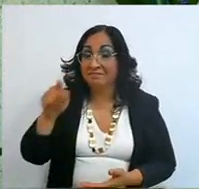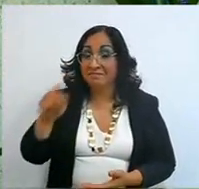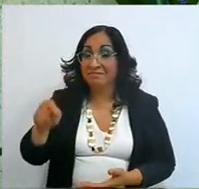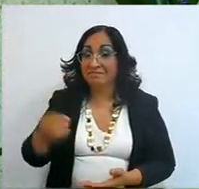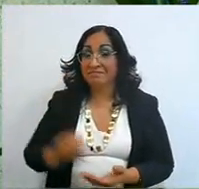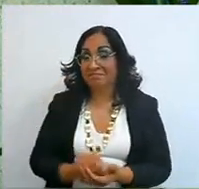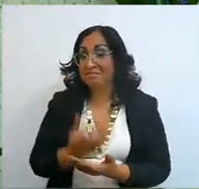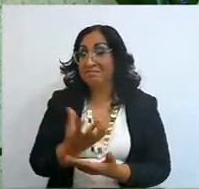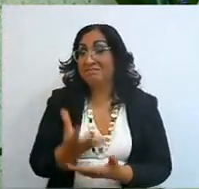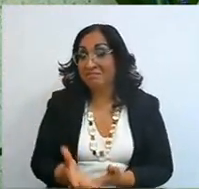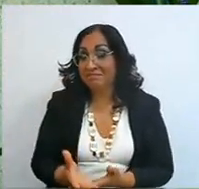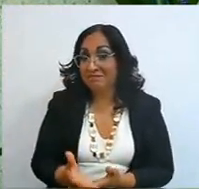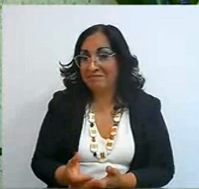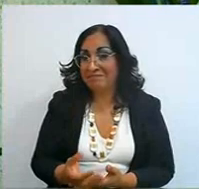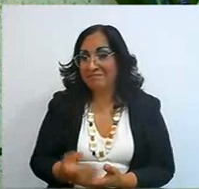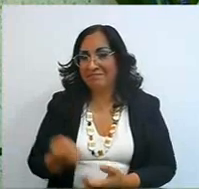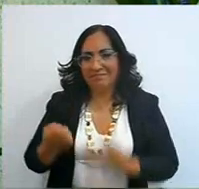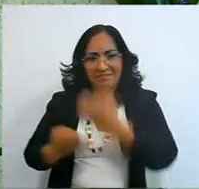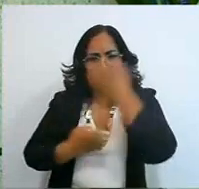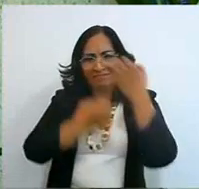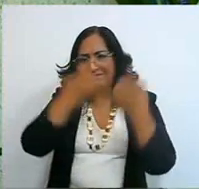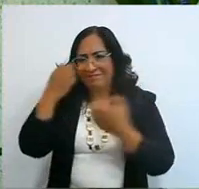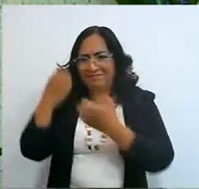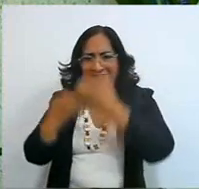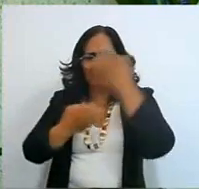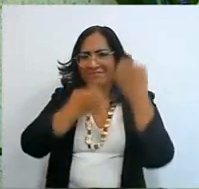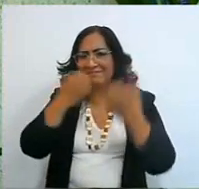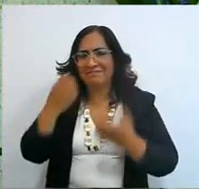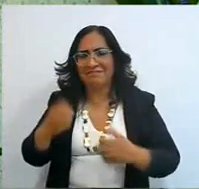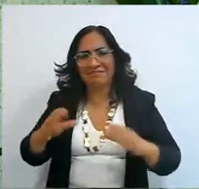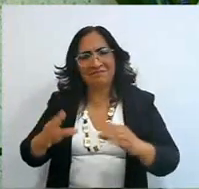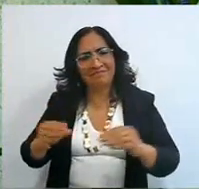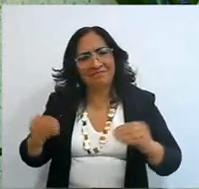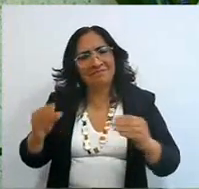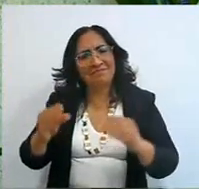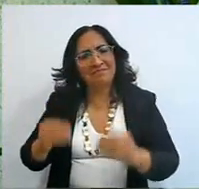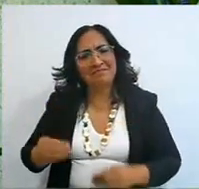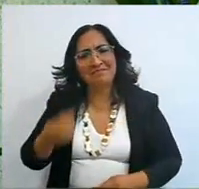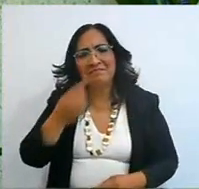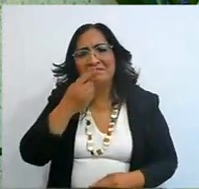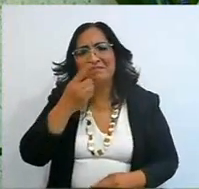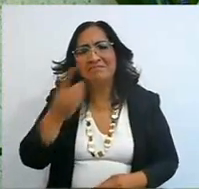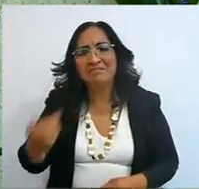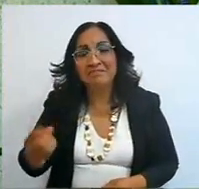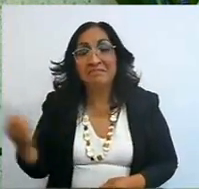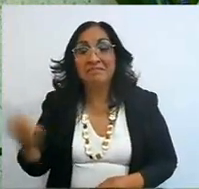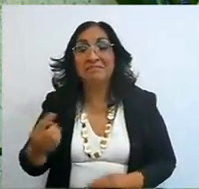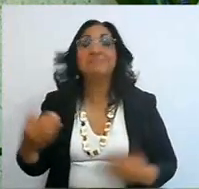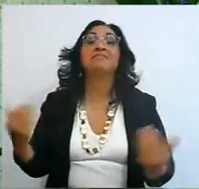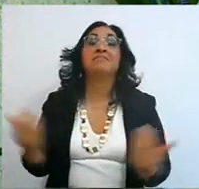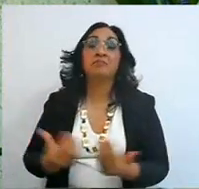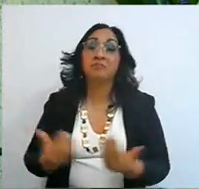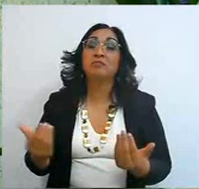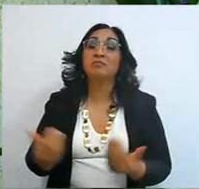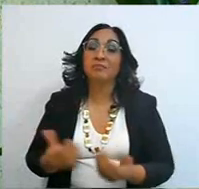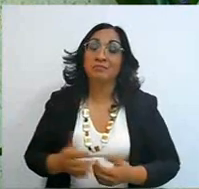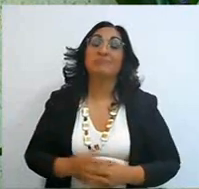We studied what is going to happen and God told us, I want to be a personal God,